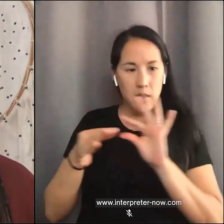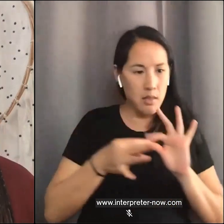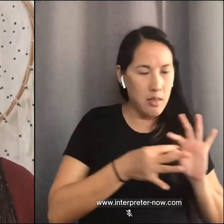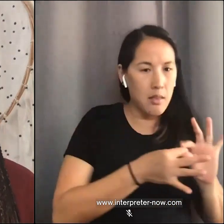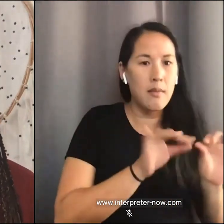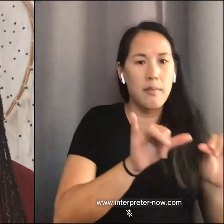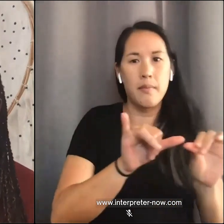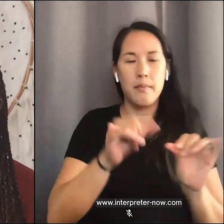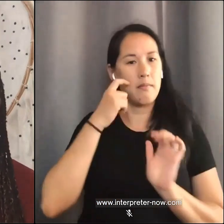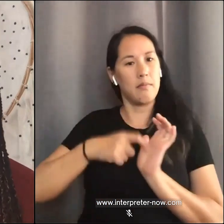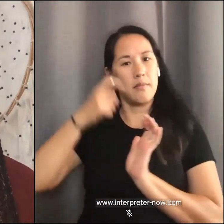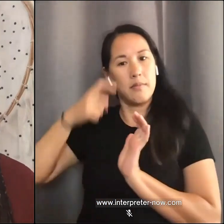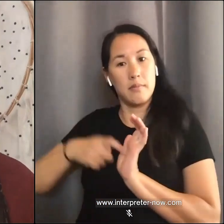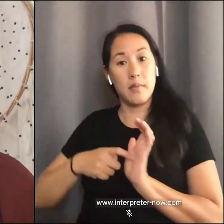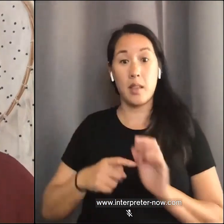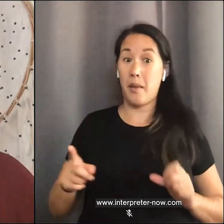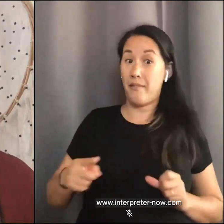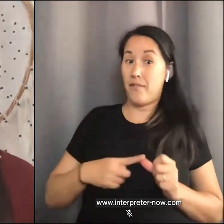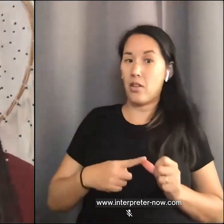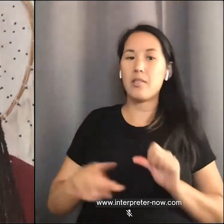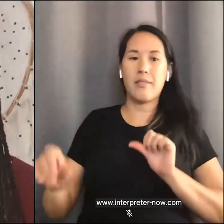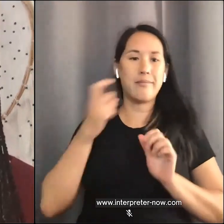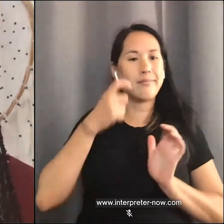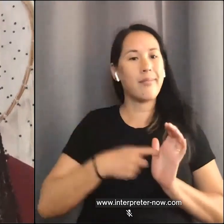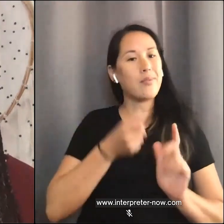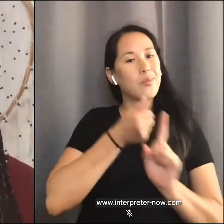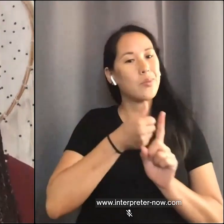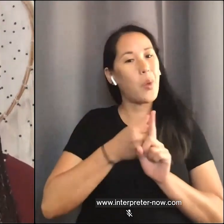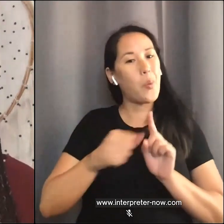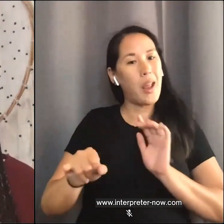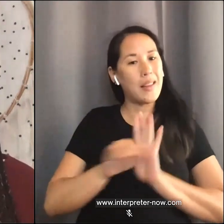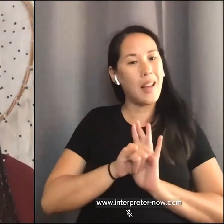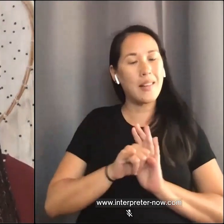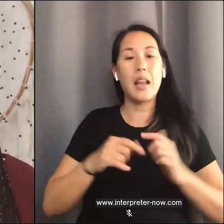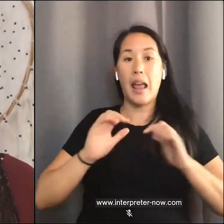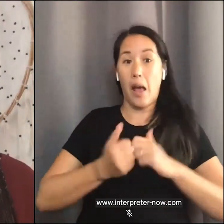your own identities, and how they have privilege and oppression in various spaces, is how we